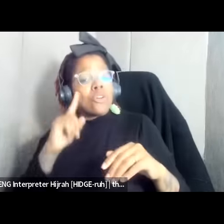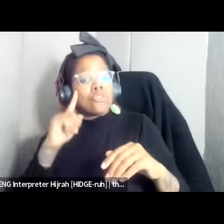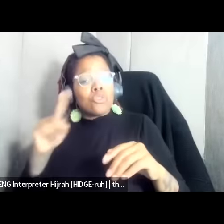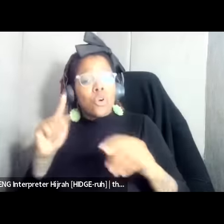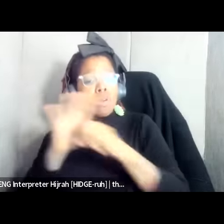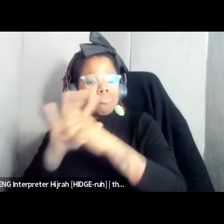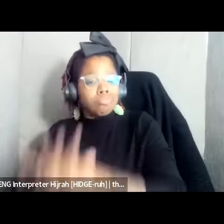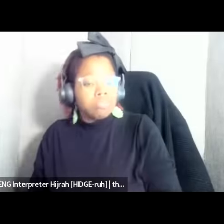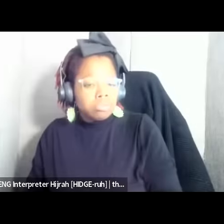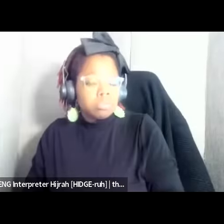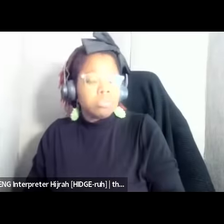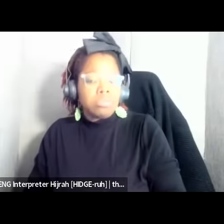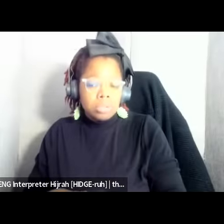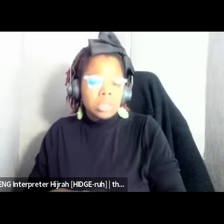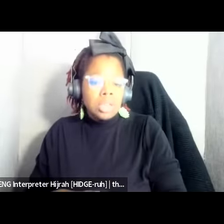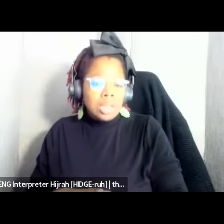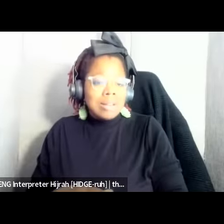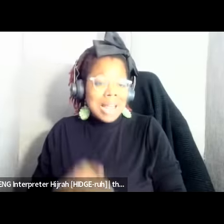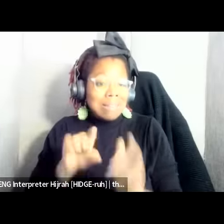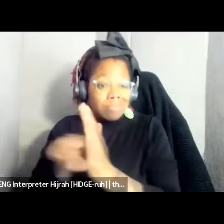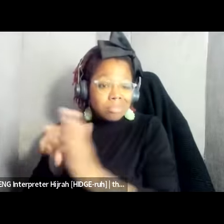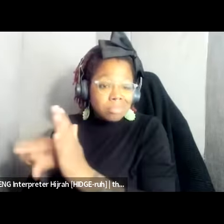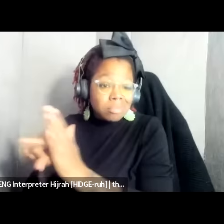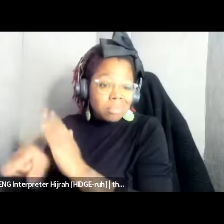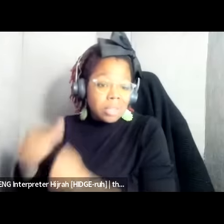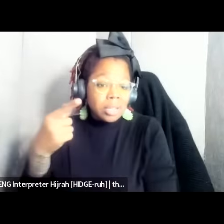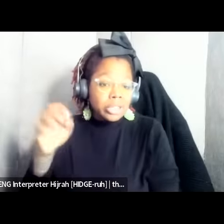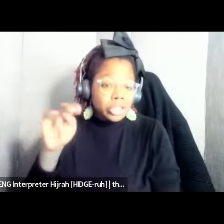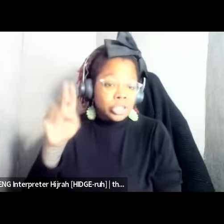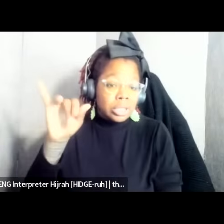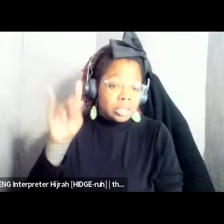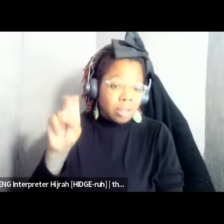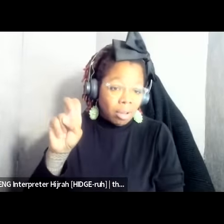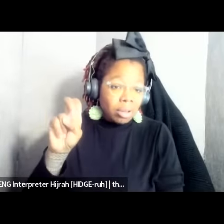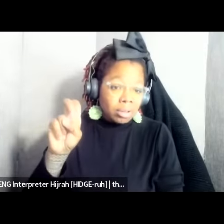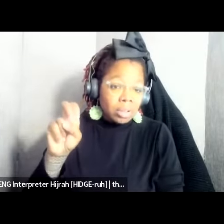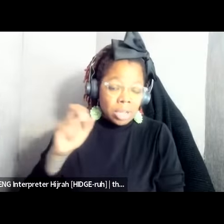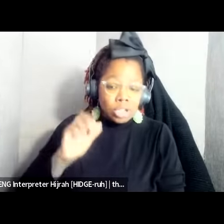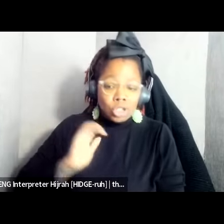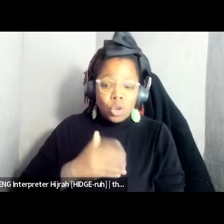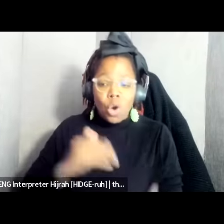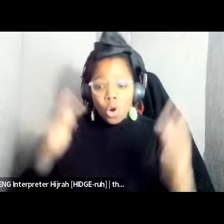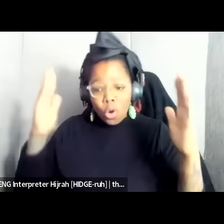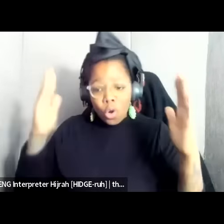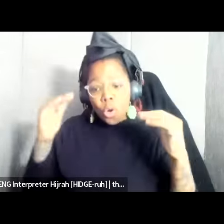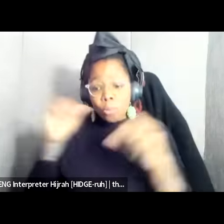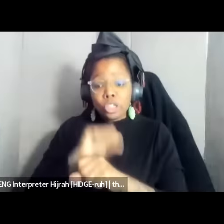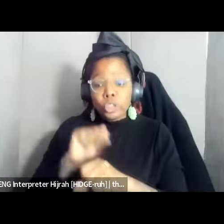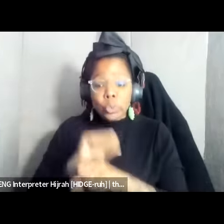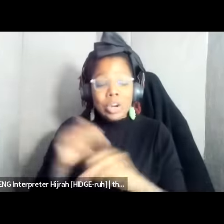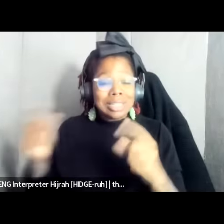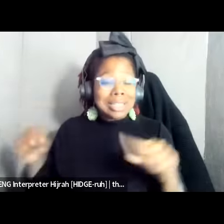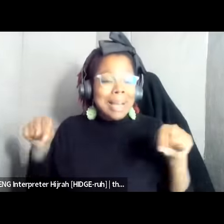order to commit genocide and so our hope is that uh the work that happens here will cons you know